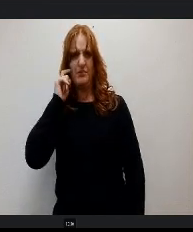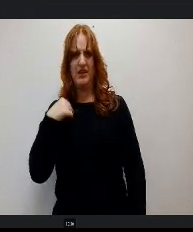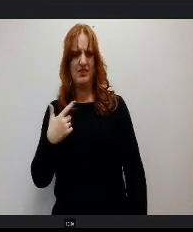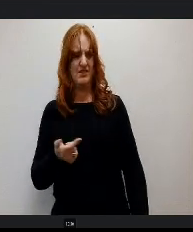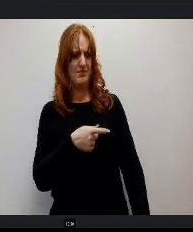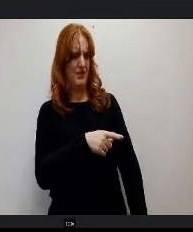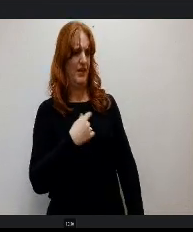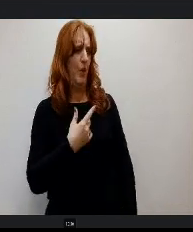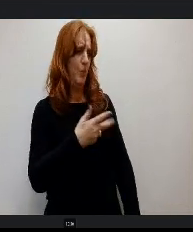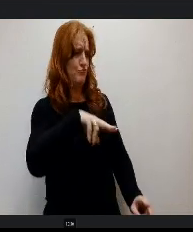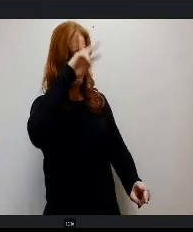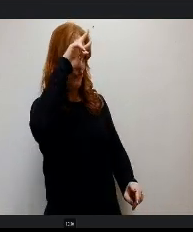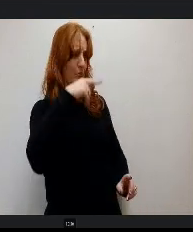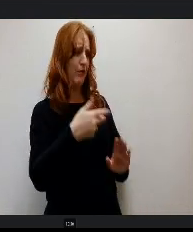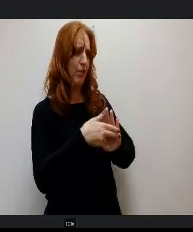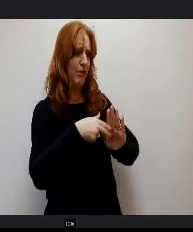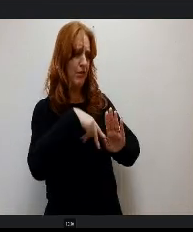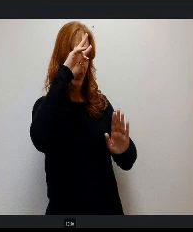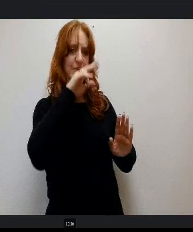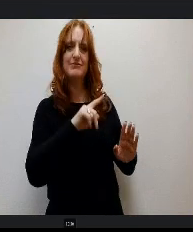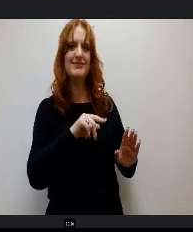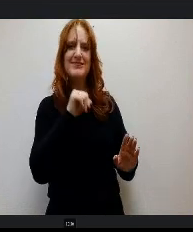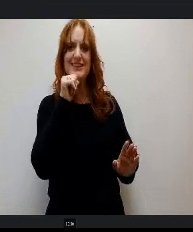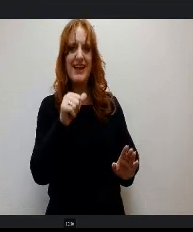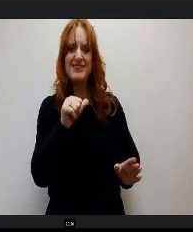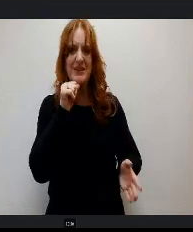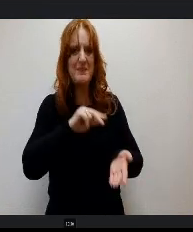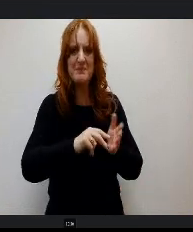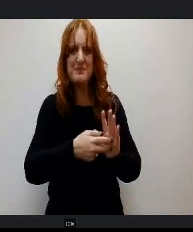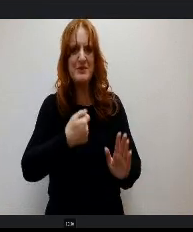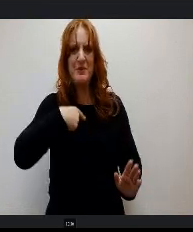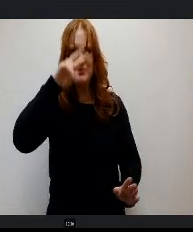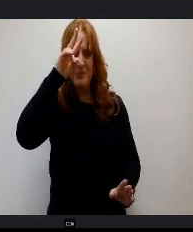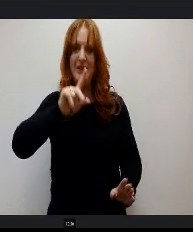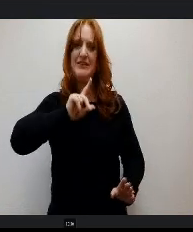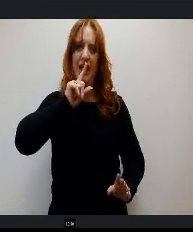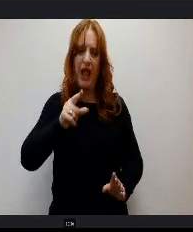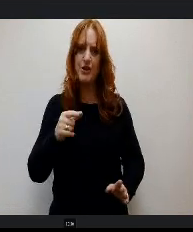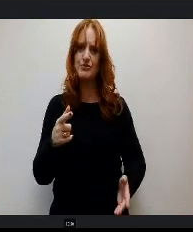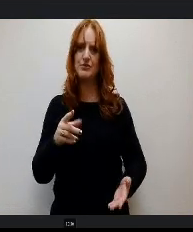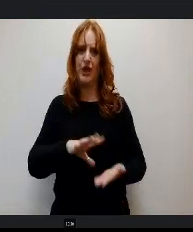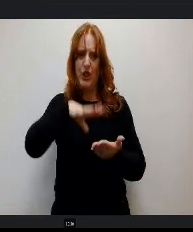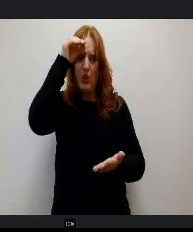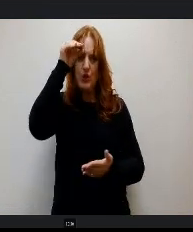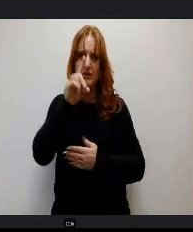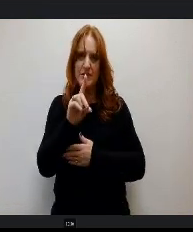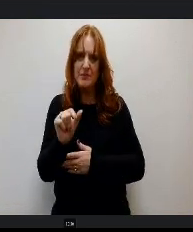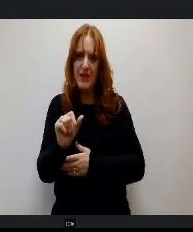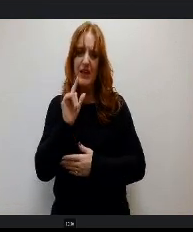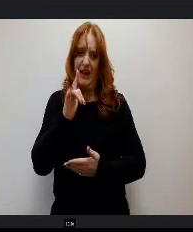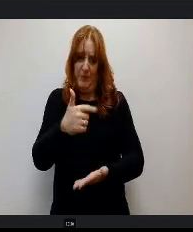for stupid. But it is not. It is a real thing that can be helped and is thankfully beginning